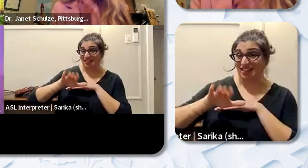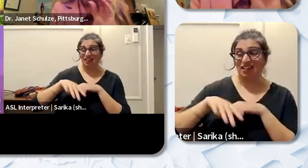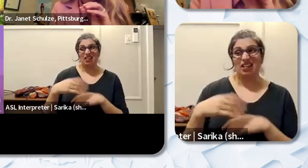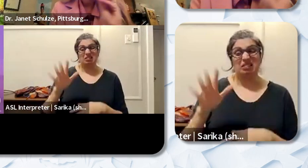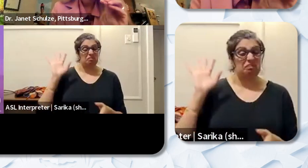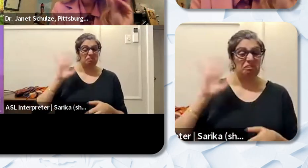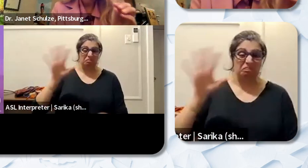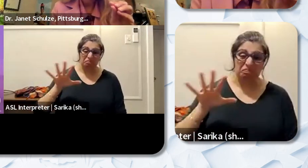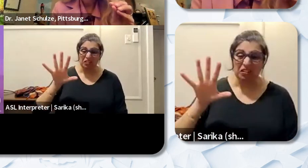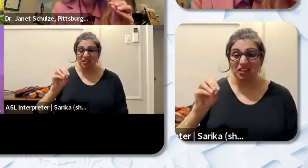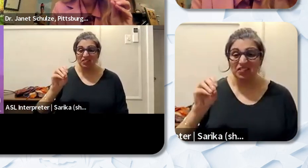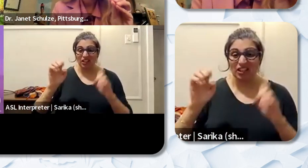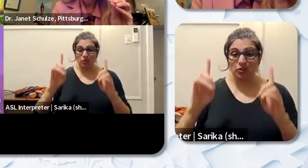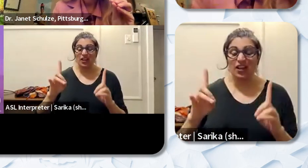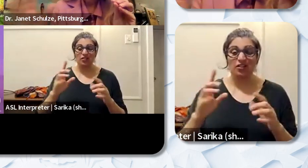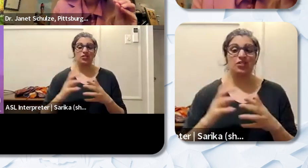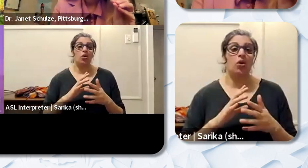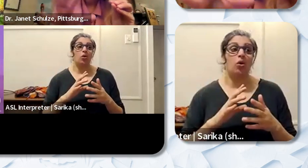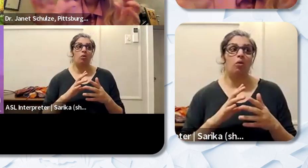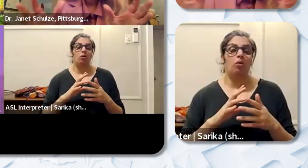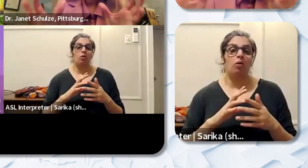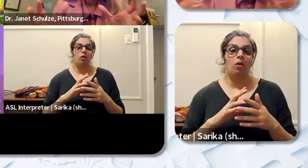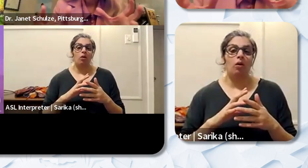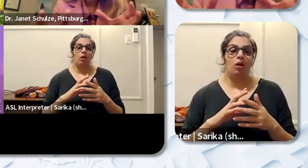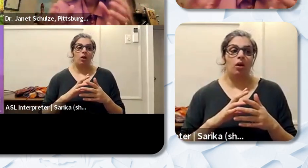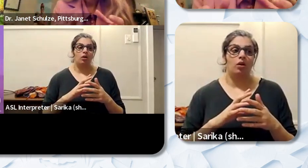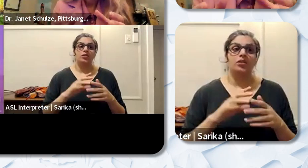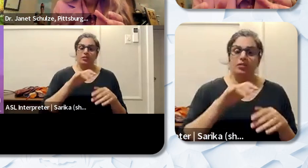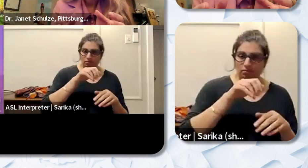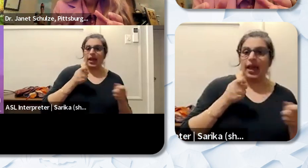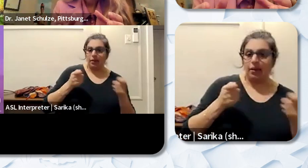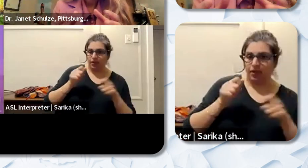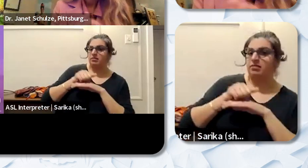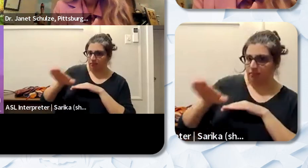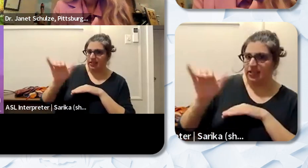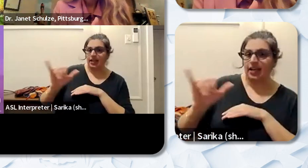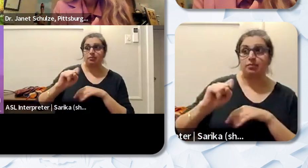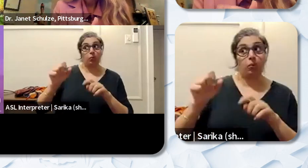our some of our administrators who go we send a large group of teachers as well too because